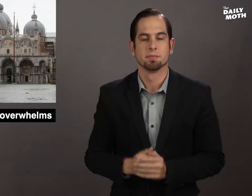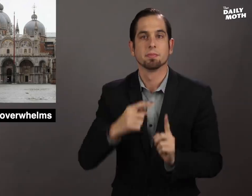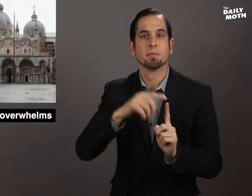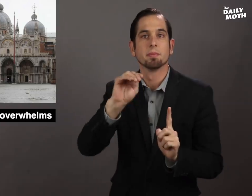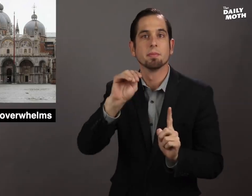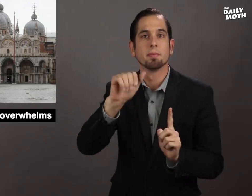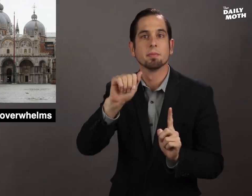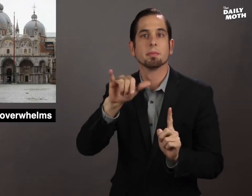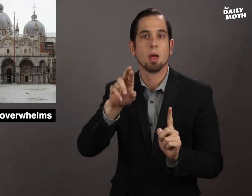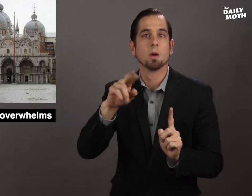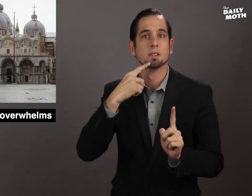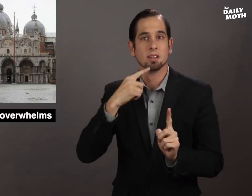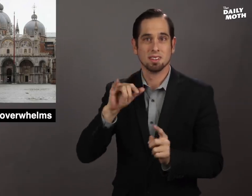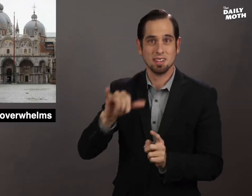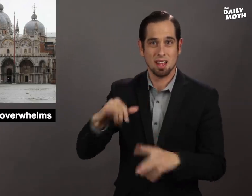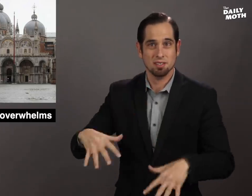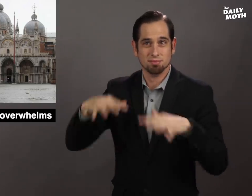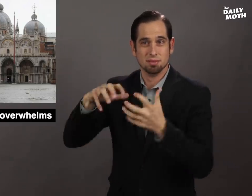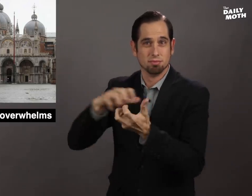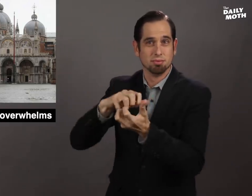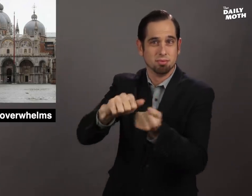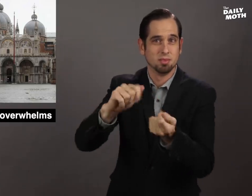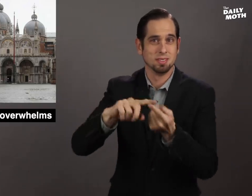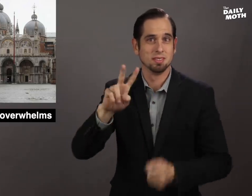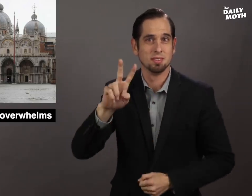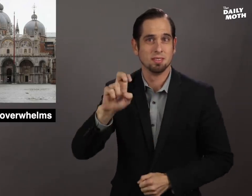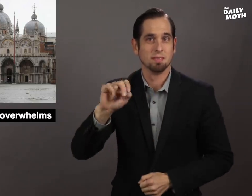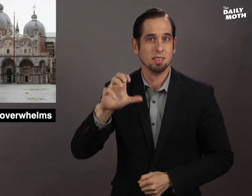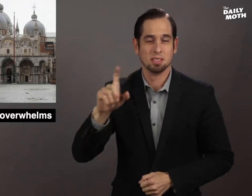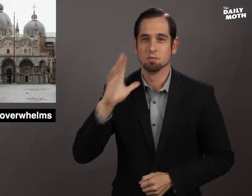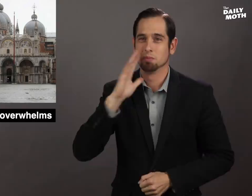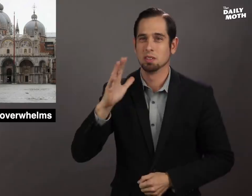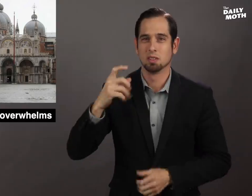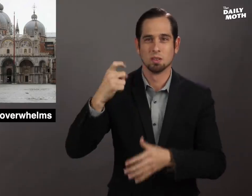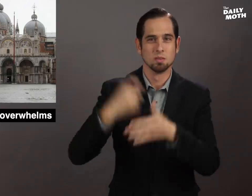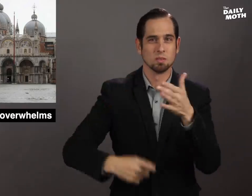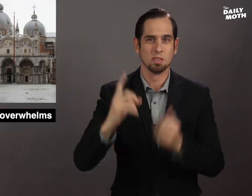The mayor said the damage to Venice would be into